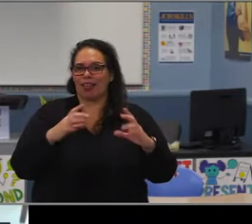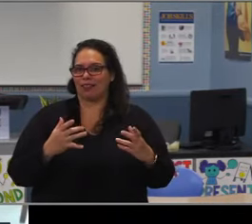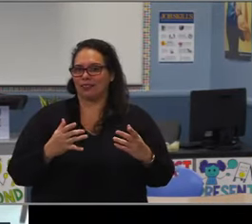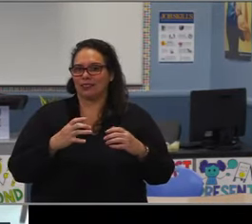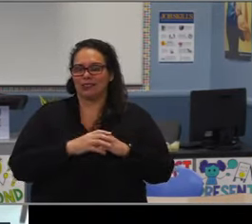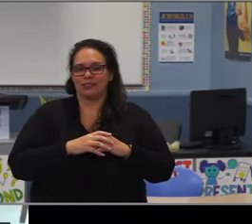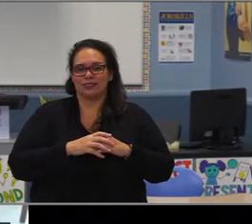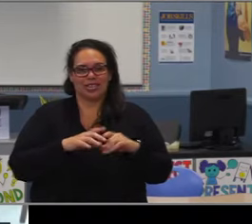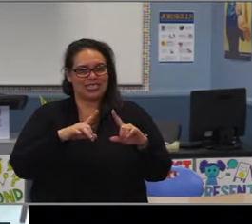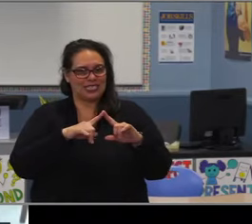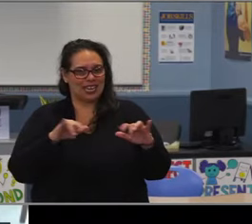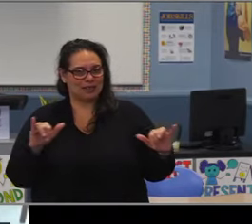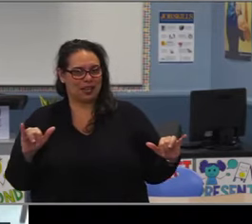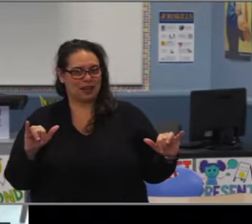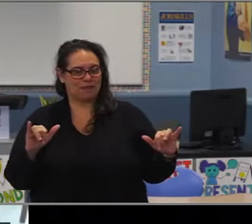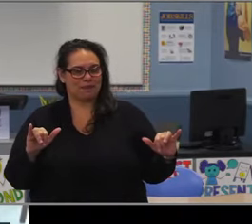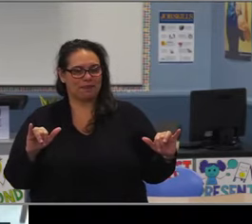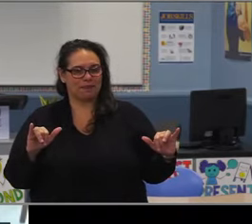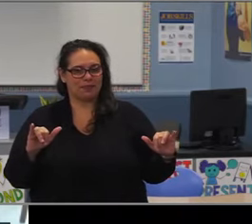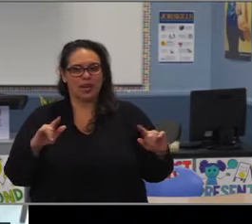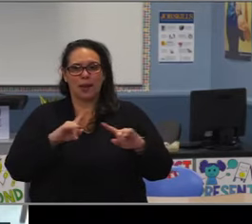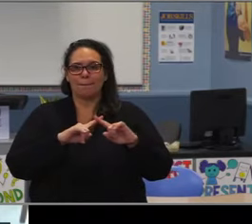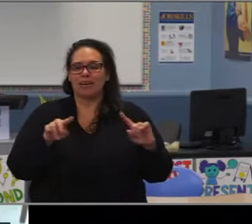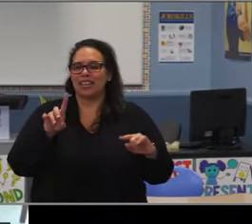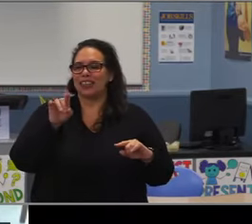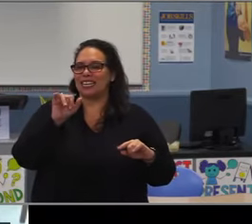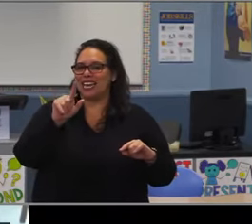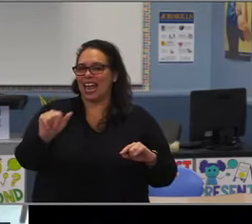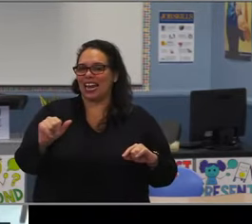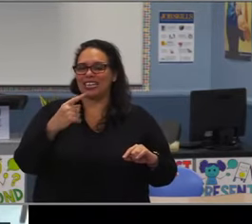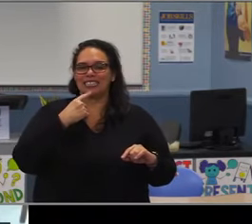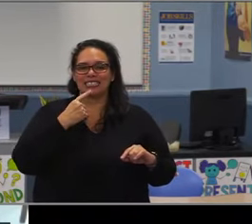tracking students into math accelerated, but providing them support, right?